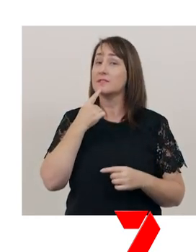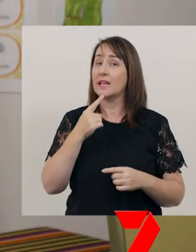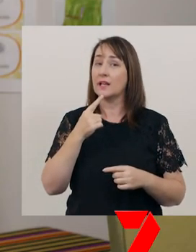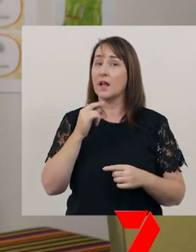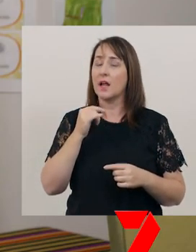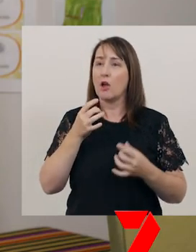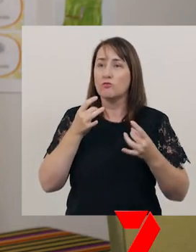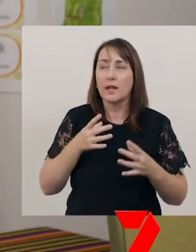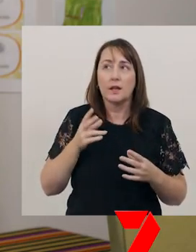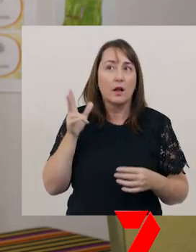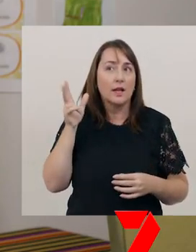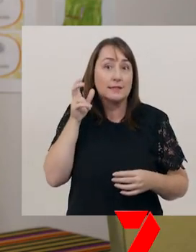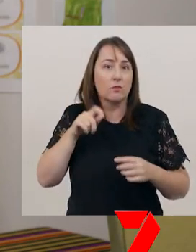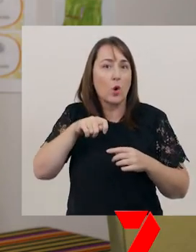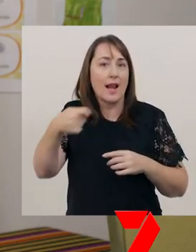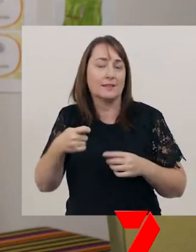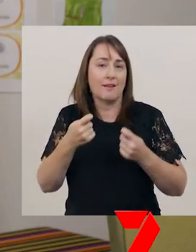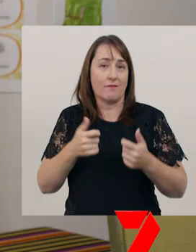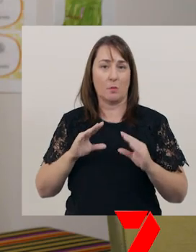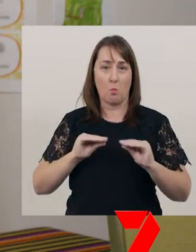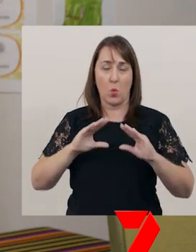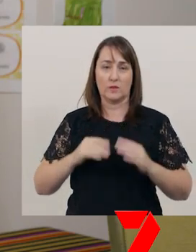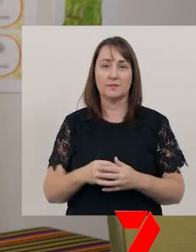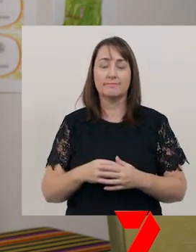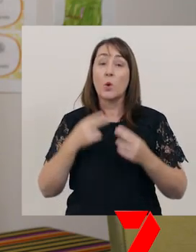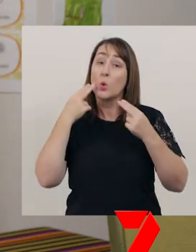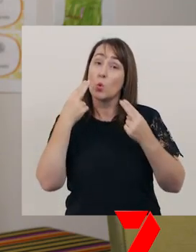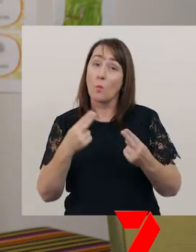Typically, we pause for punctuation at the end of a sentence,